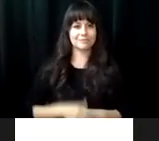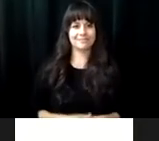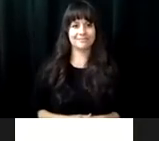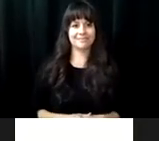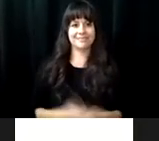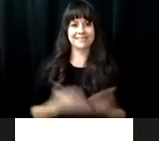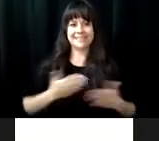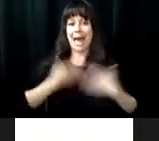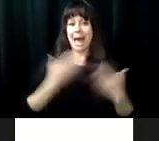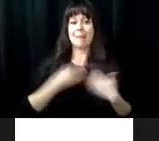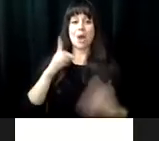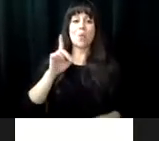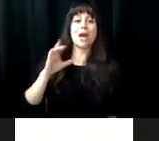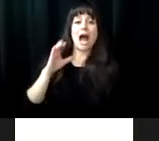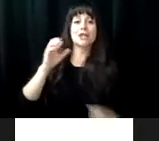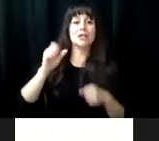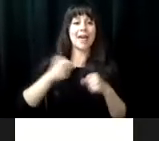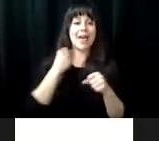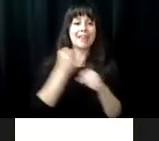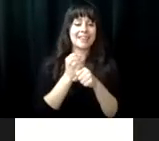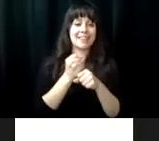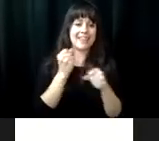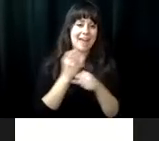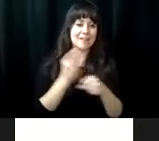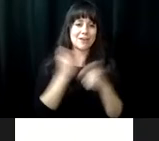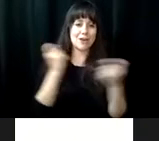really did appreciate what they did. >> empowering